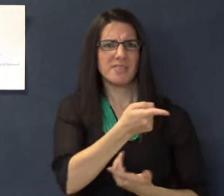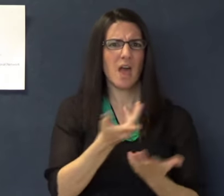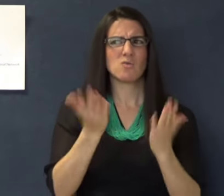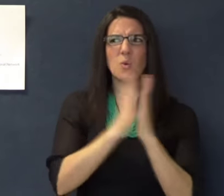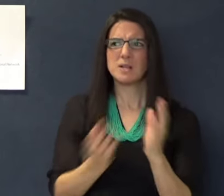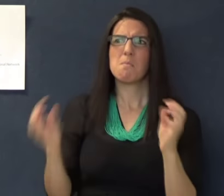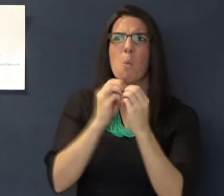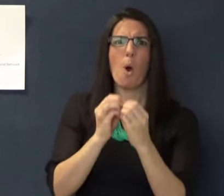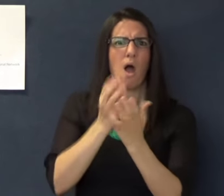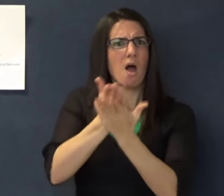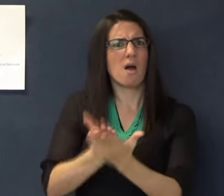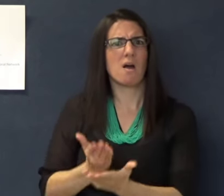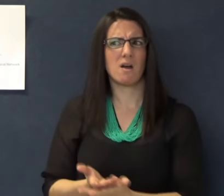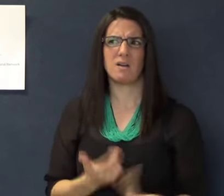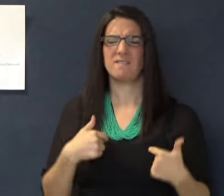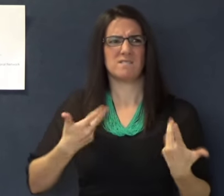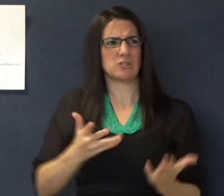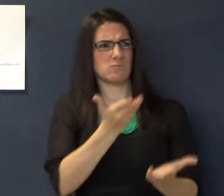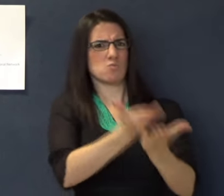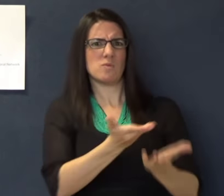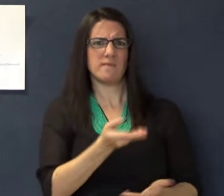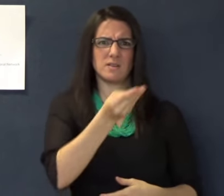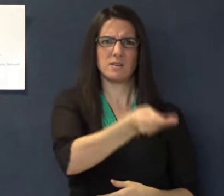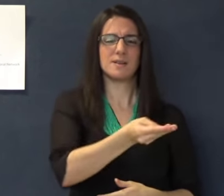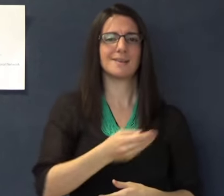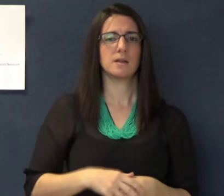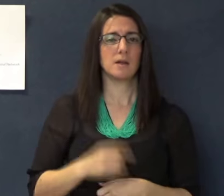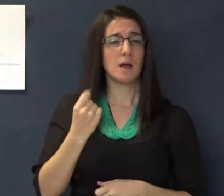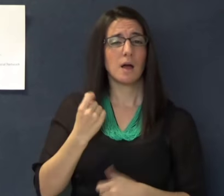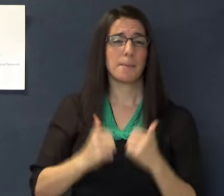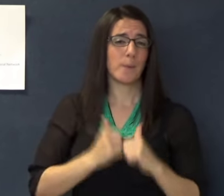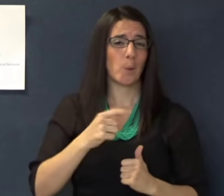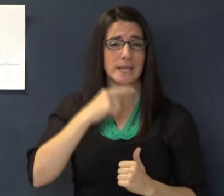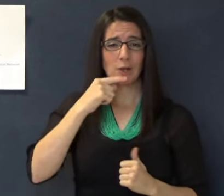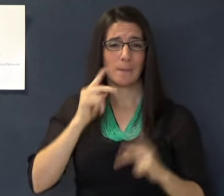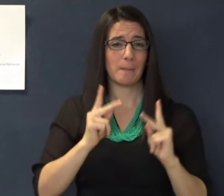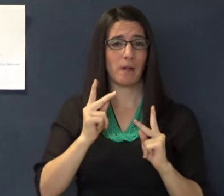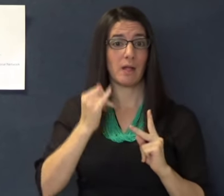the entity is still asking for more documentation of disability. The truth is that most hearing people are